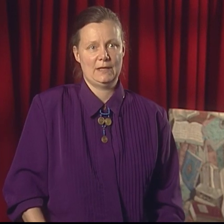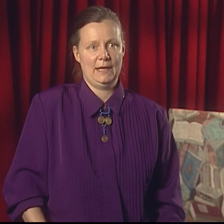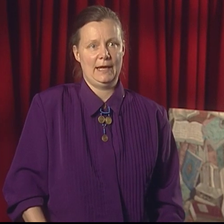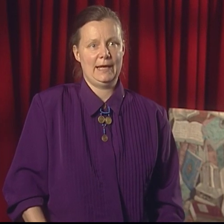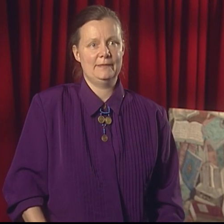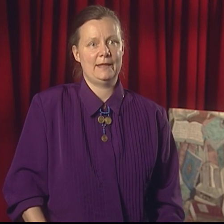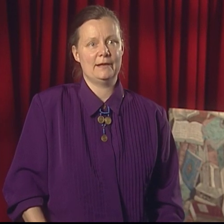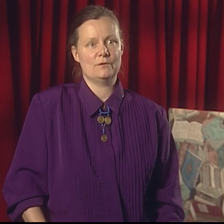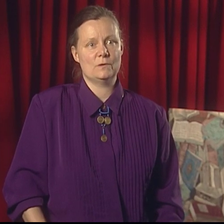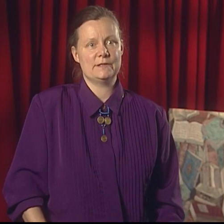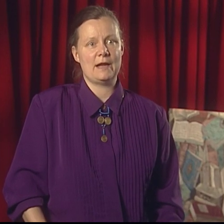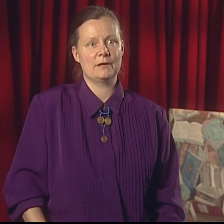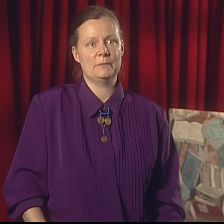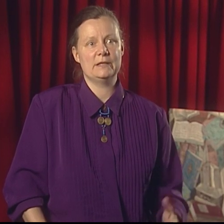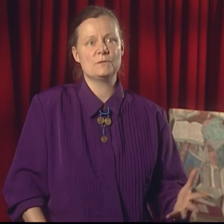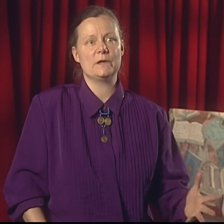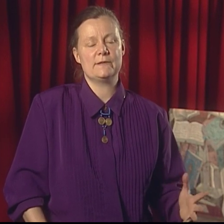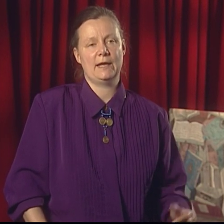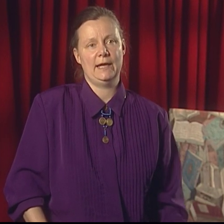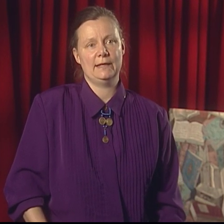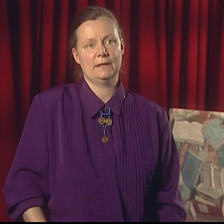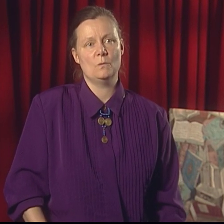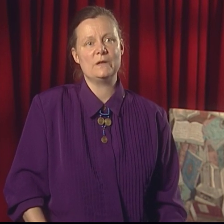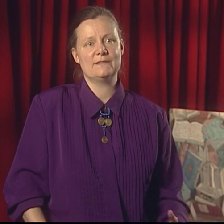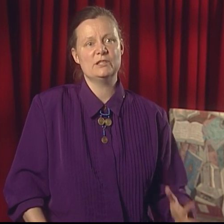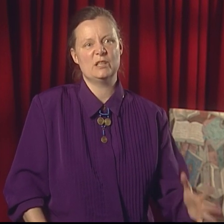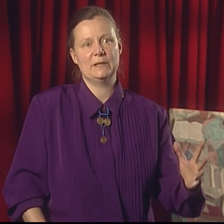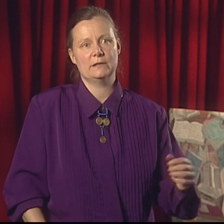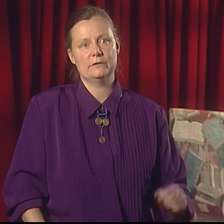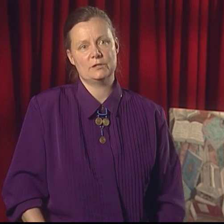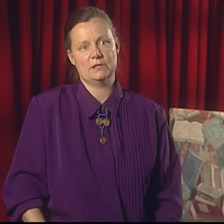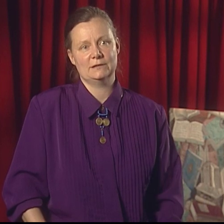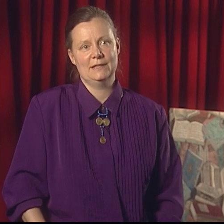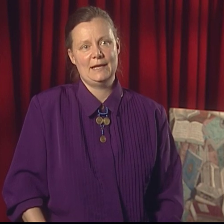And then, of course, the argument is, what's the canon, what's legitimate literature?